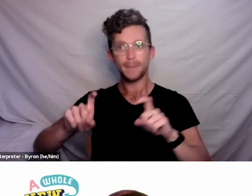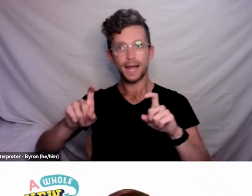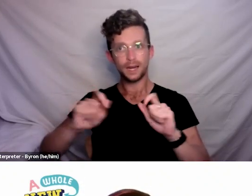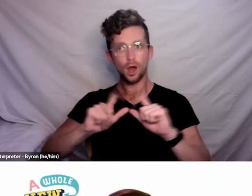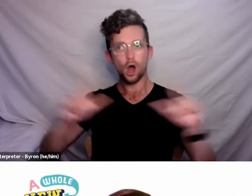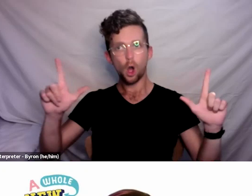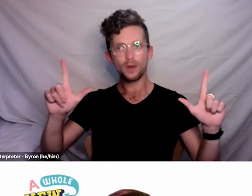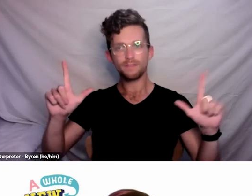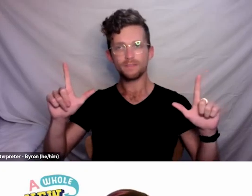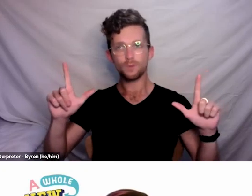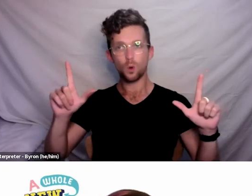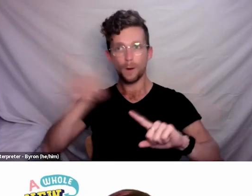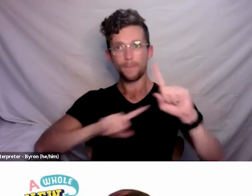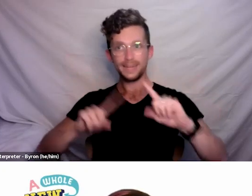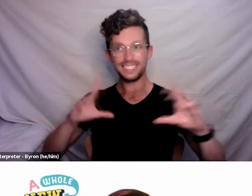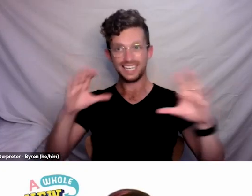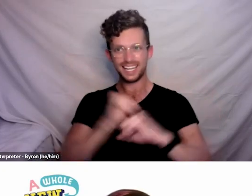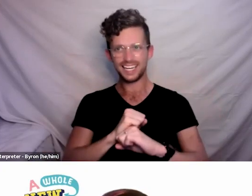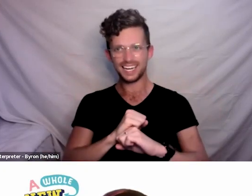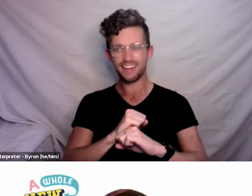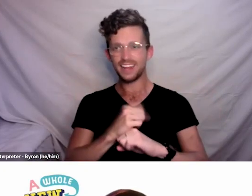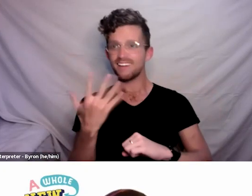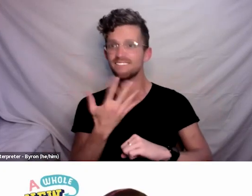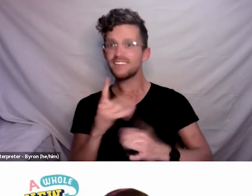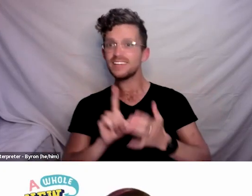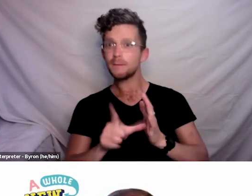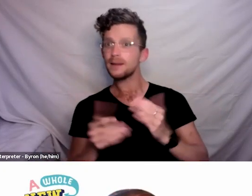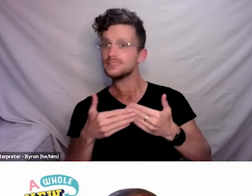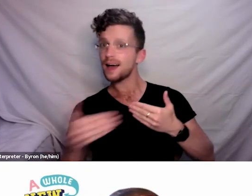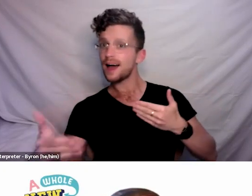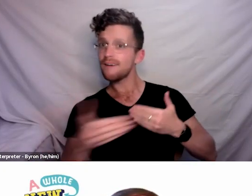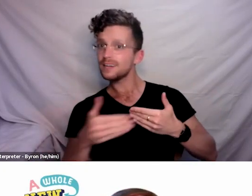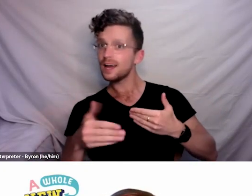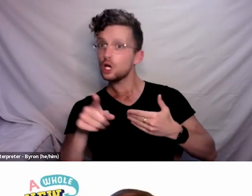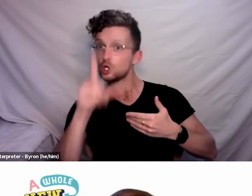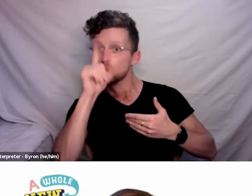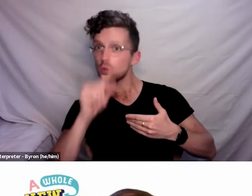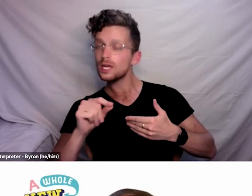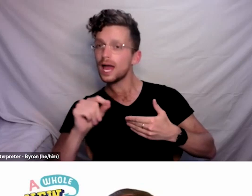So you’re free to type your questions in the chat and those will be answered